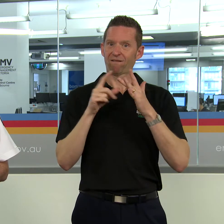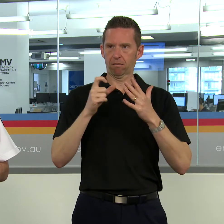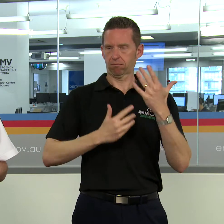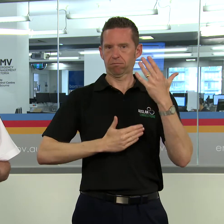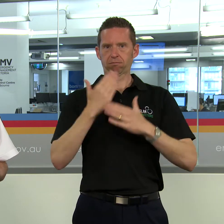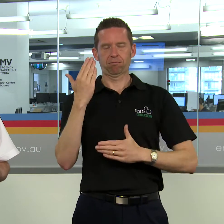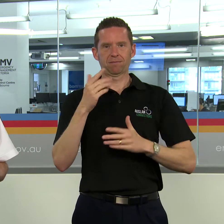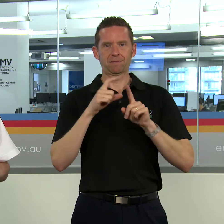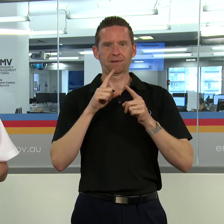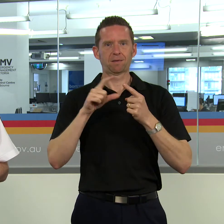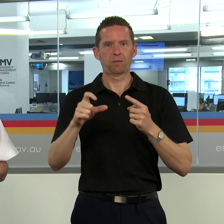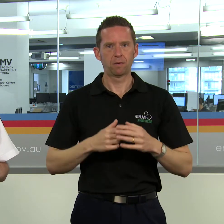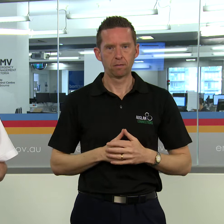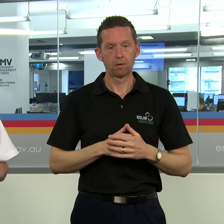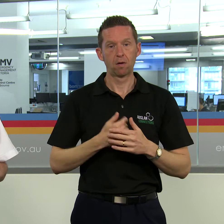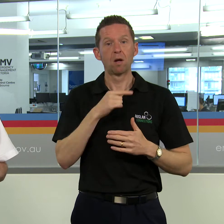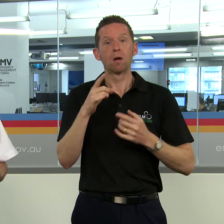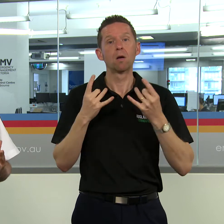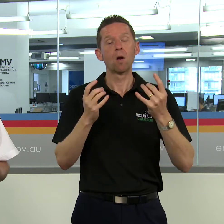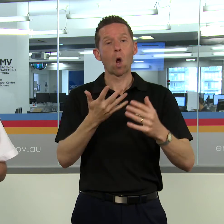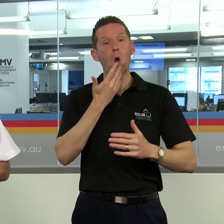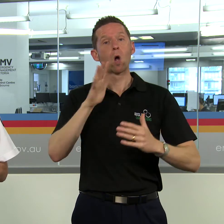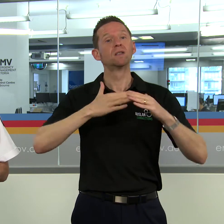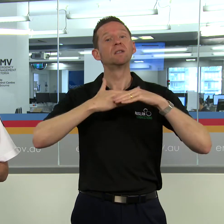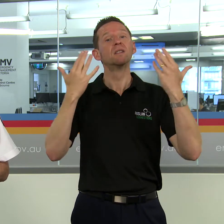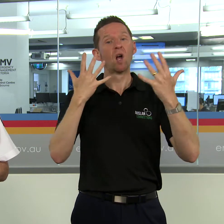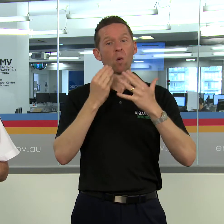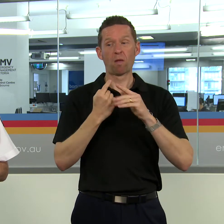So we expect to have hot days in summer and what have we just experienced which has been